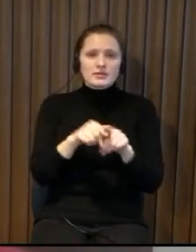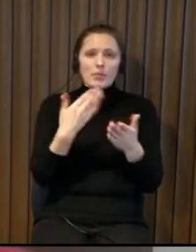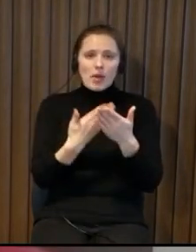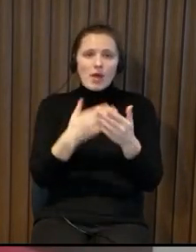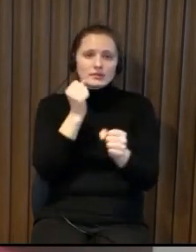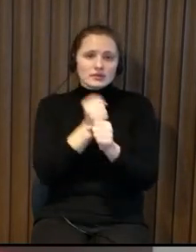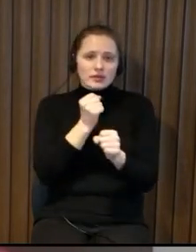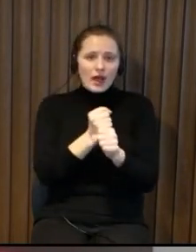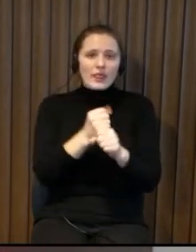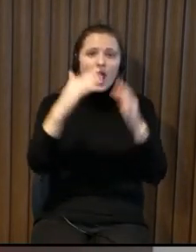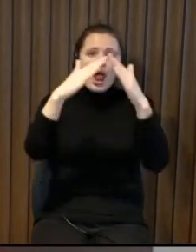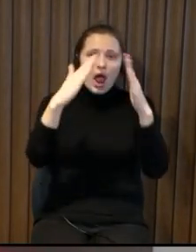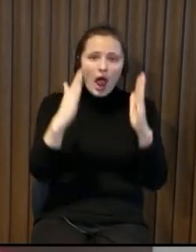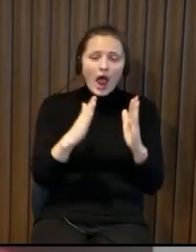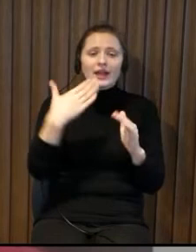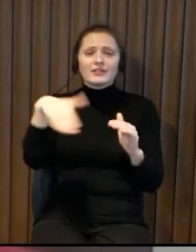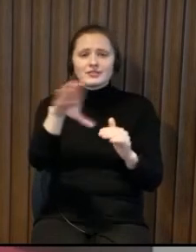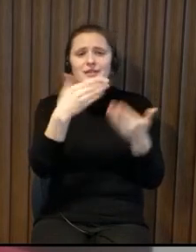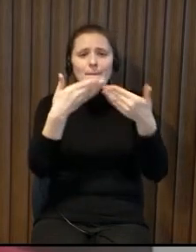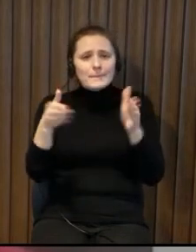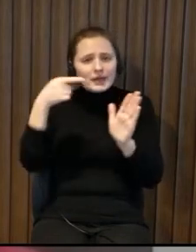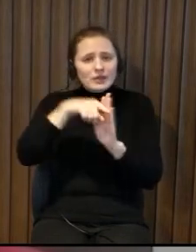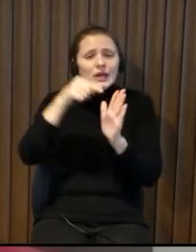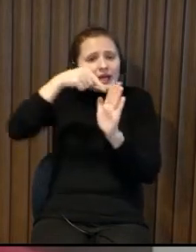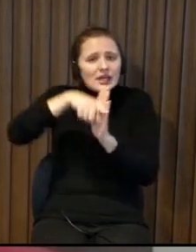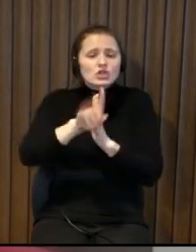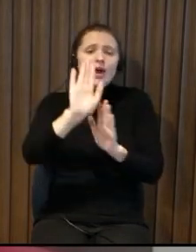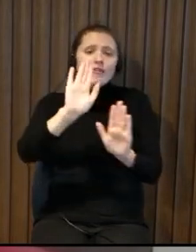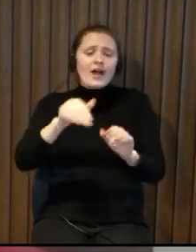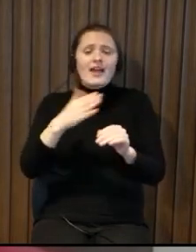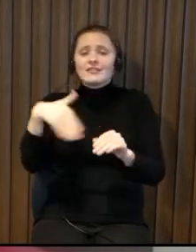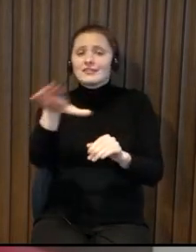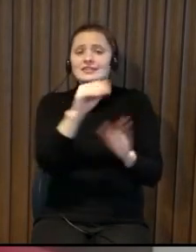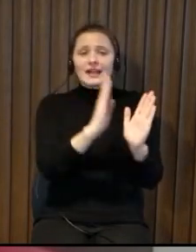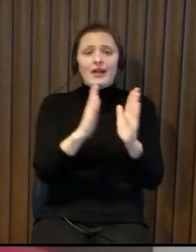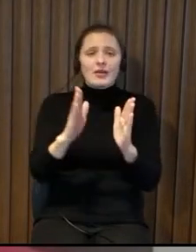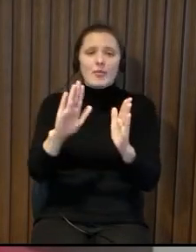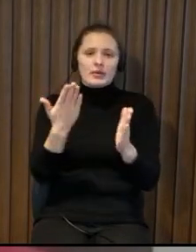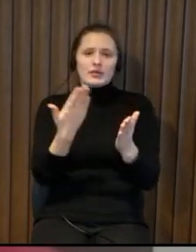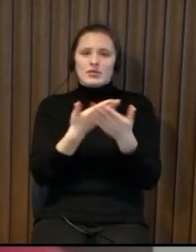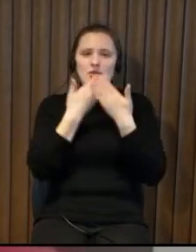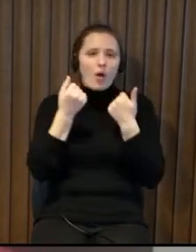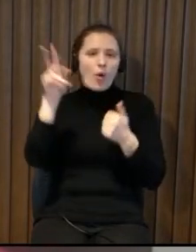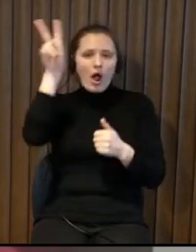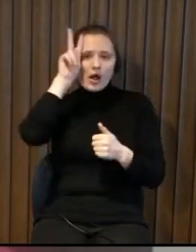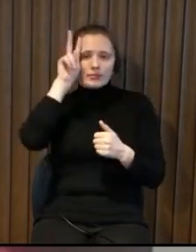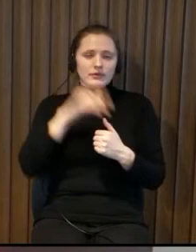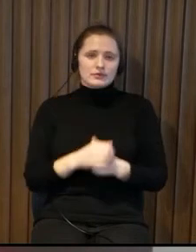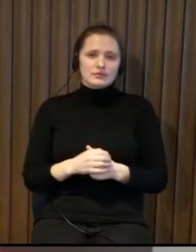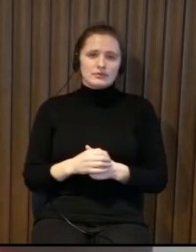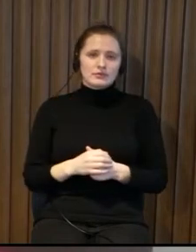access to the bathrooms or also if you are working for example the building is okay you can enter it